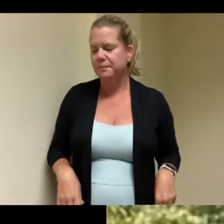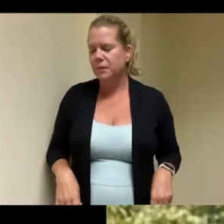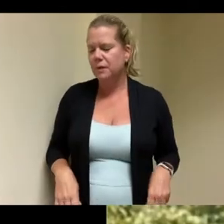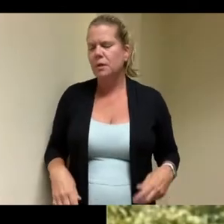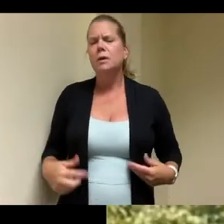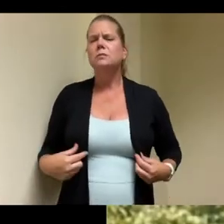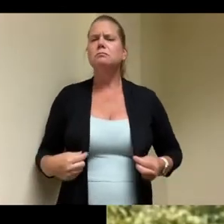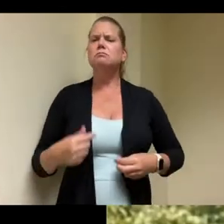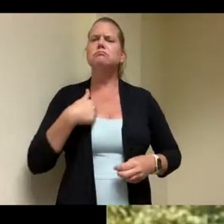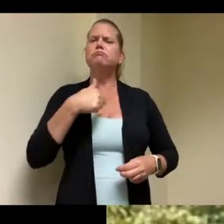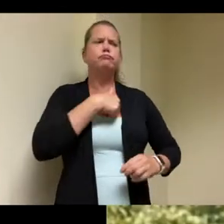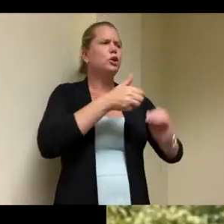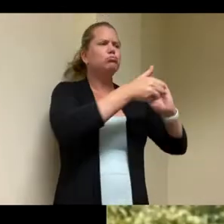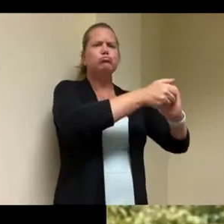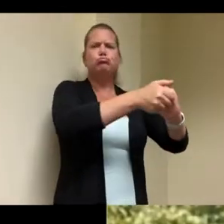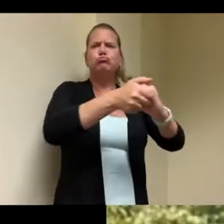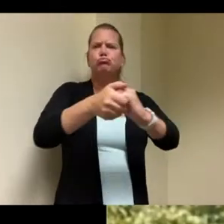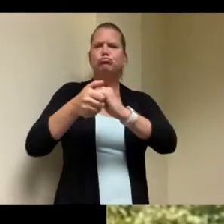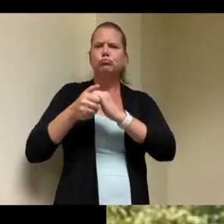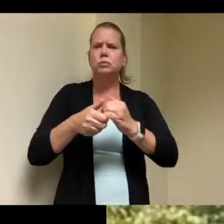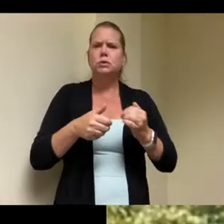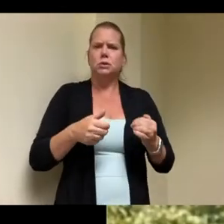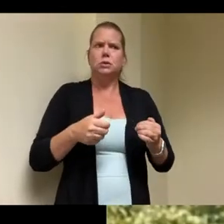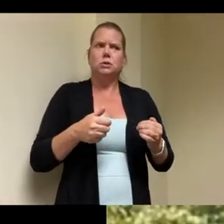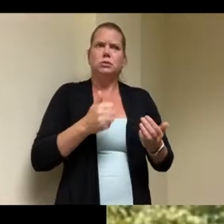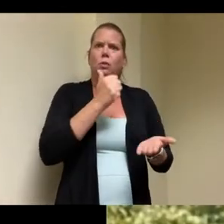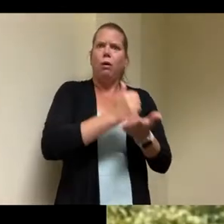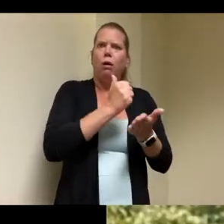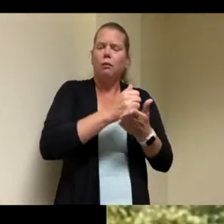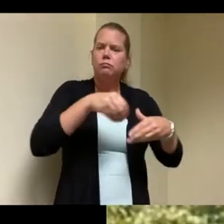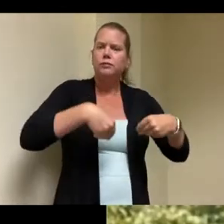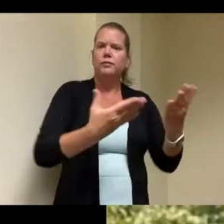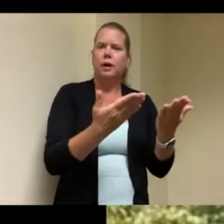for quite a while now for over 20 years uh i've been with the organization for